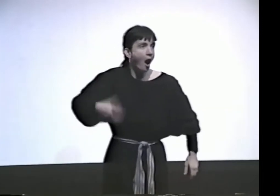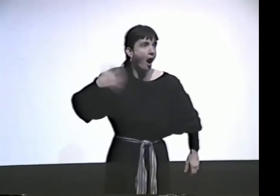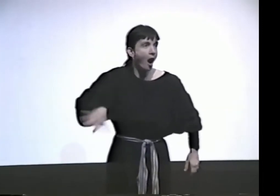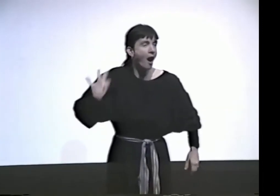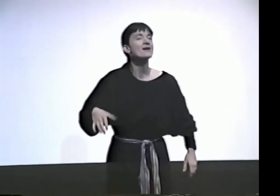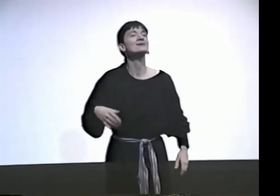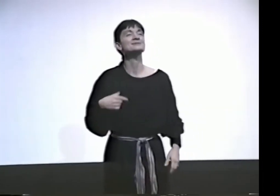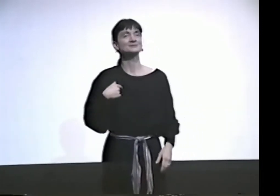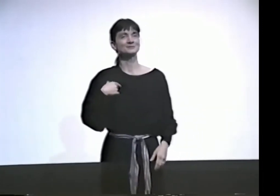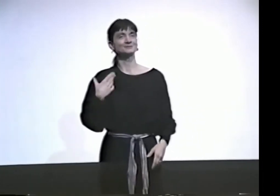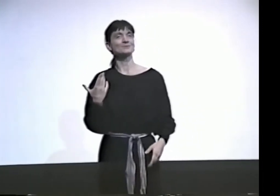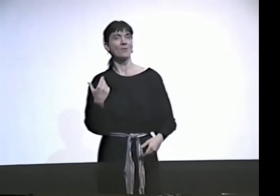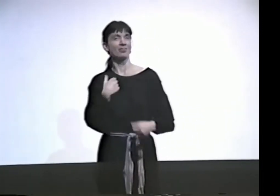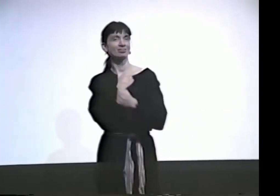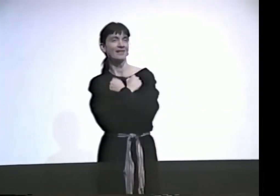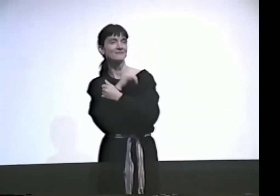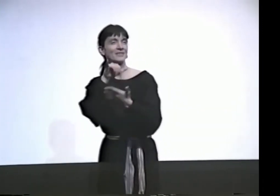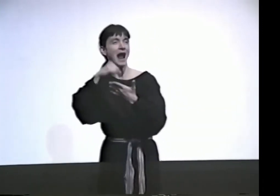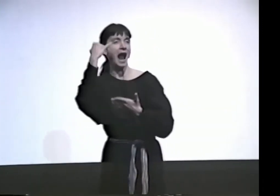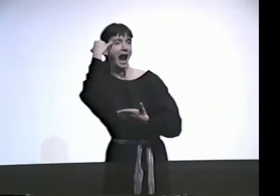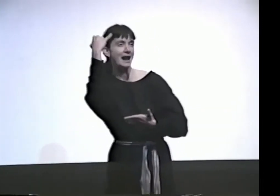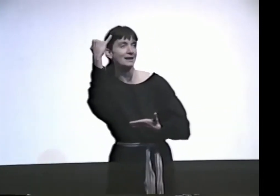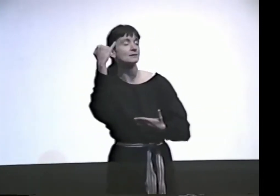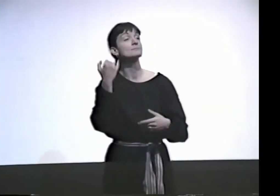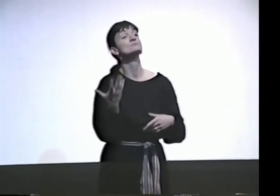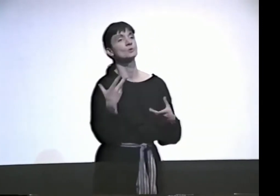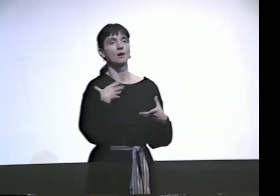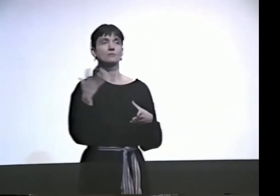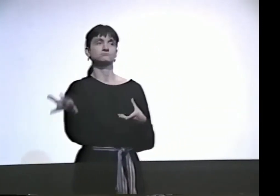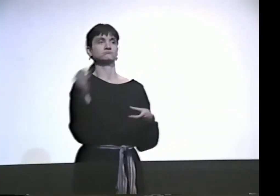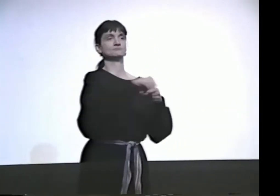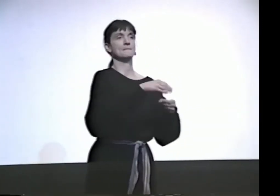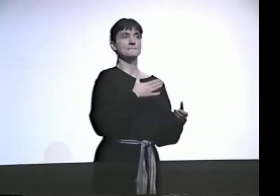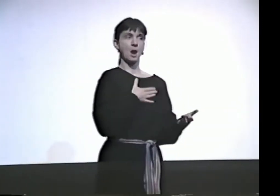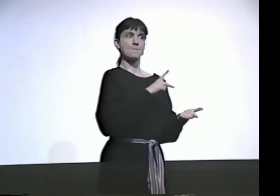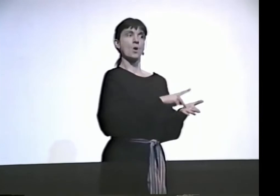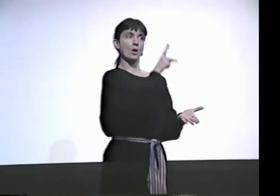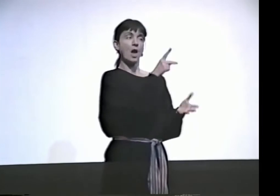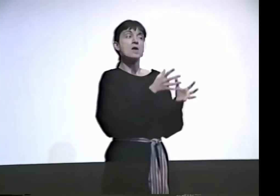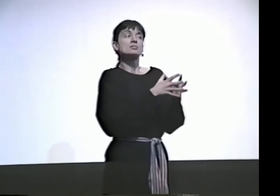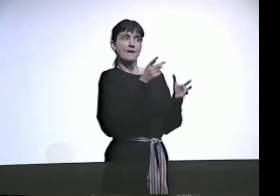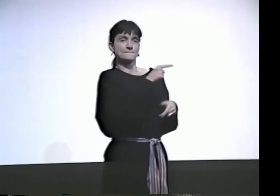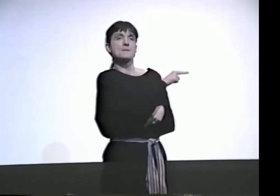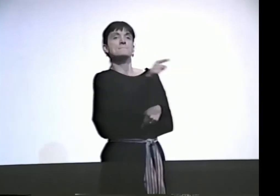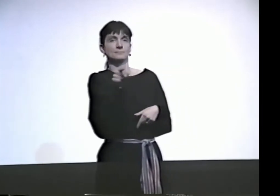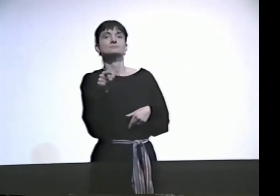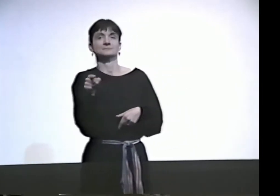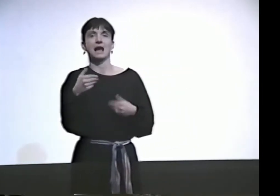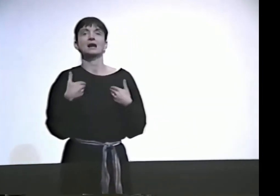I THOUGHT, "WOW!" LOVED IT. I LOVE THE IDEA OF A FROZEN IMAGE, AND SO I LIKE TO HAVE THAT IN MY POEMS.